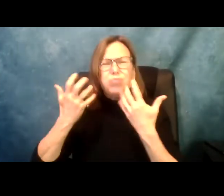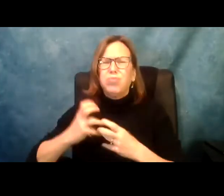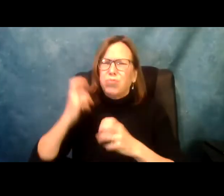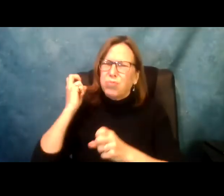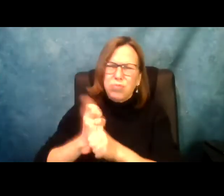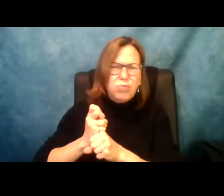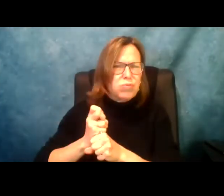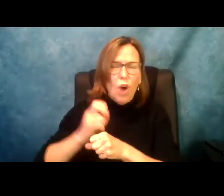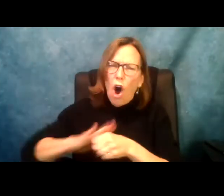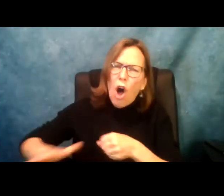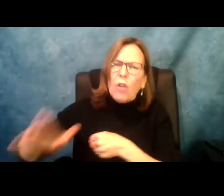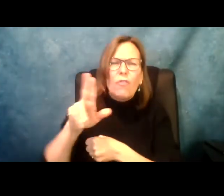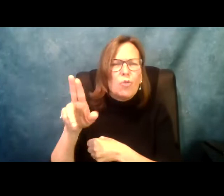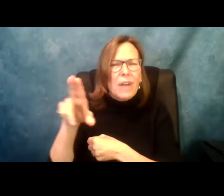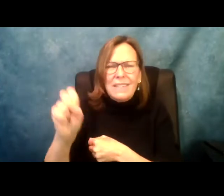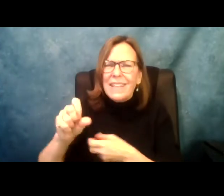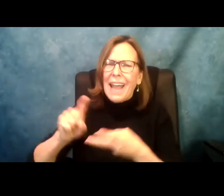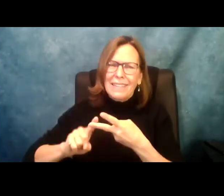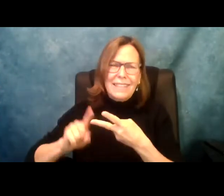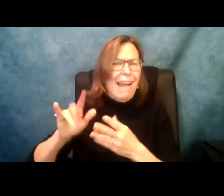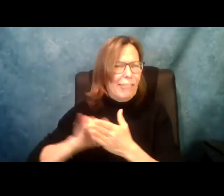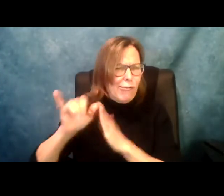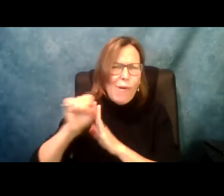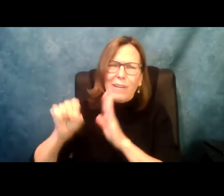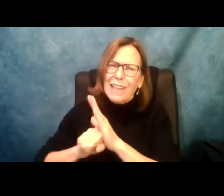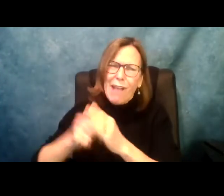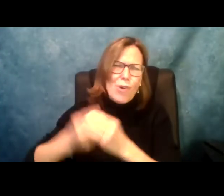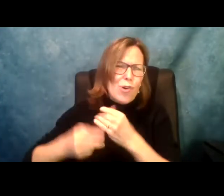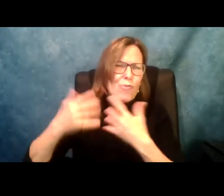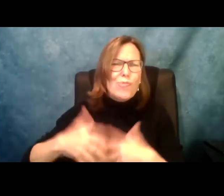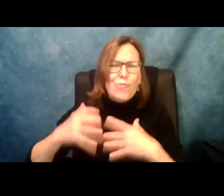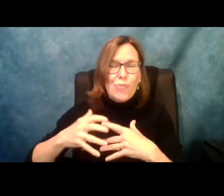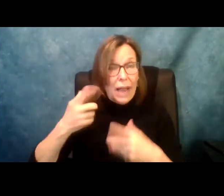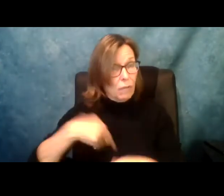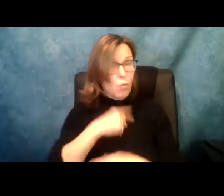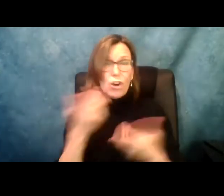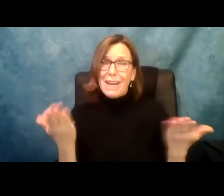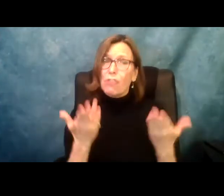you have done during difficult period in the United States and in New York state and we are here to help you. So